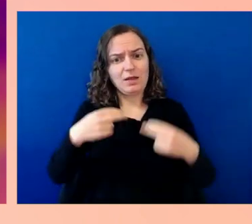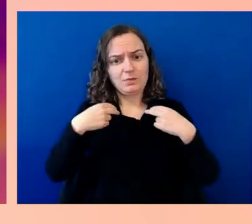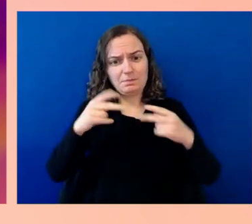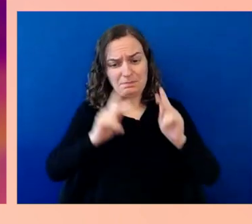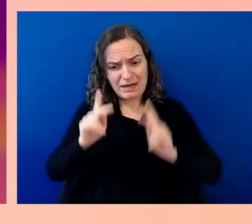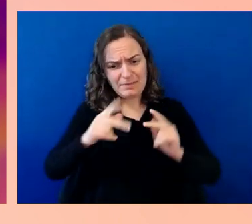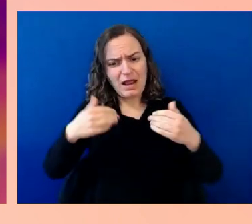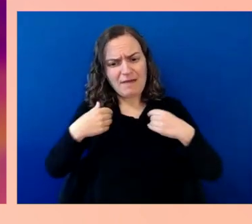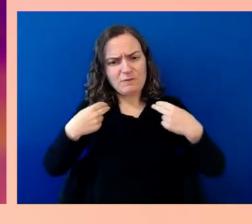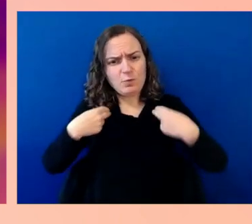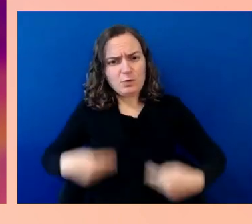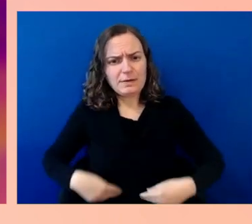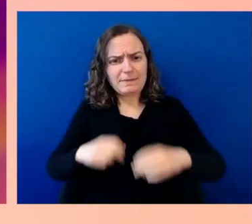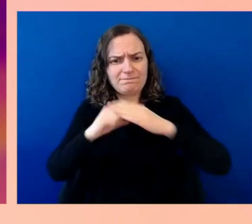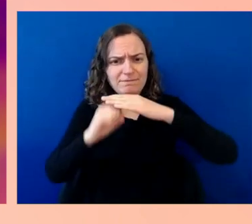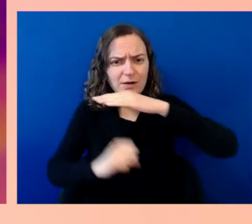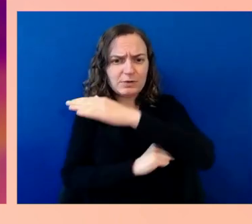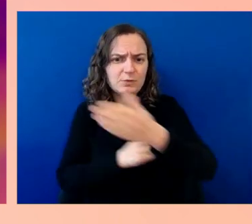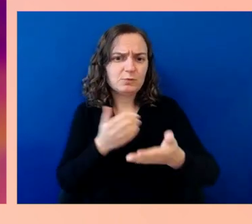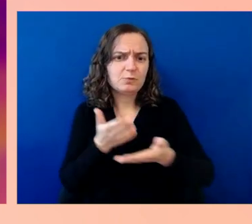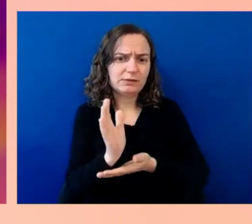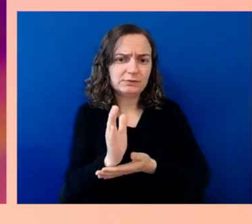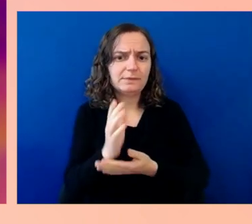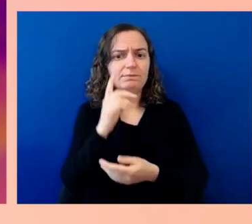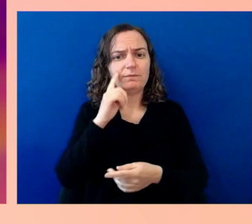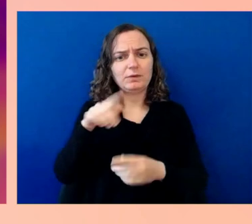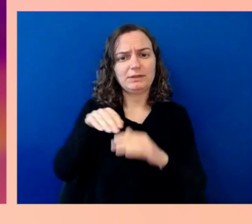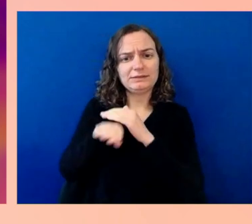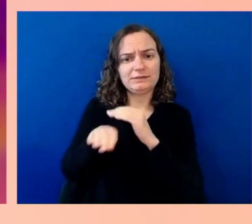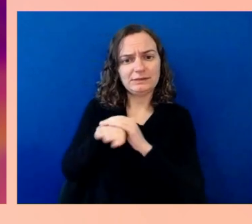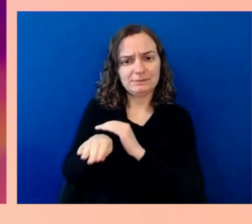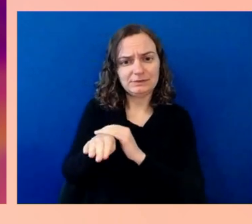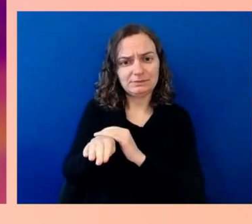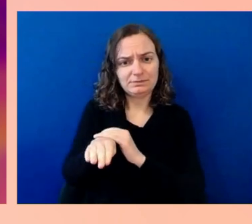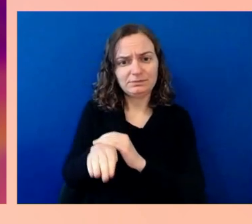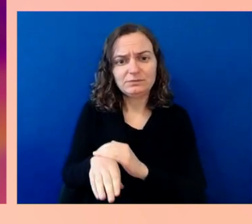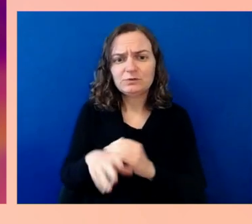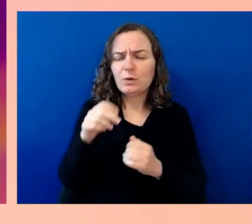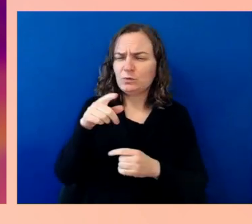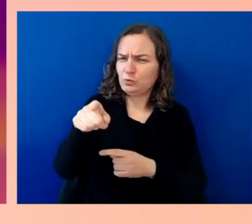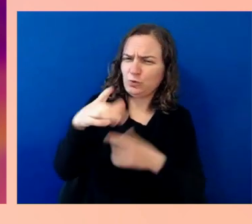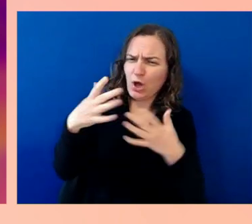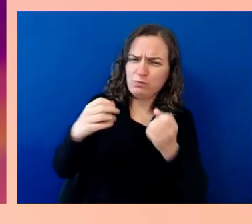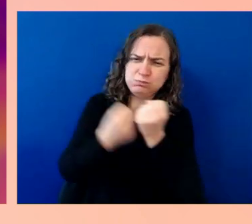I would love to start with your role today as Secretary of Transportation for the United States.